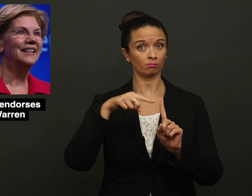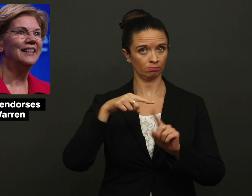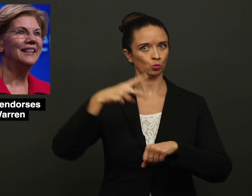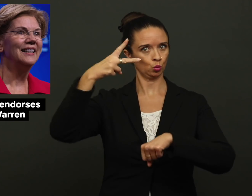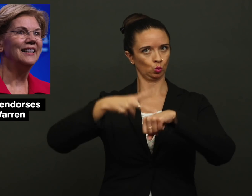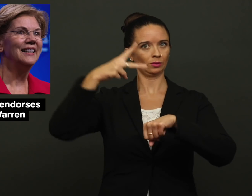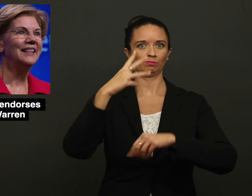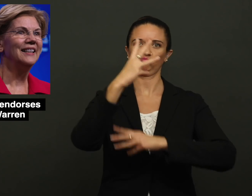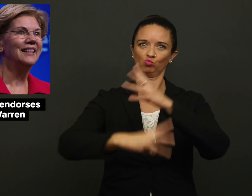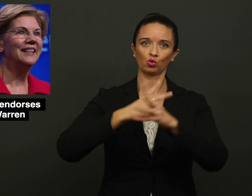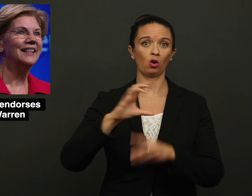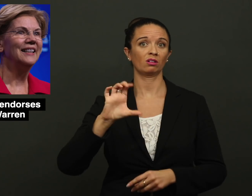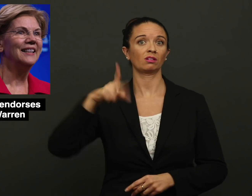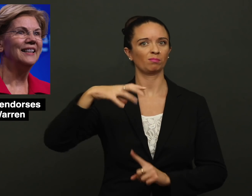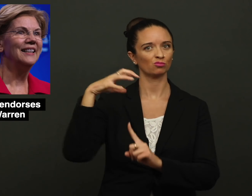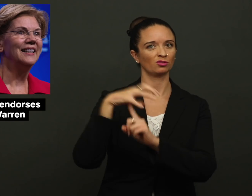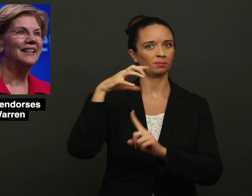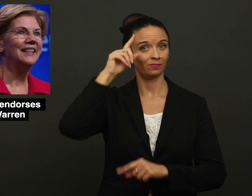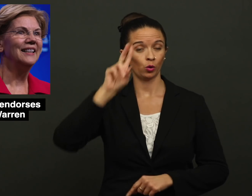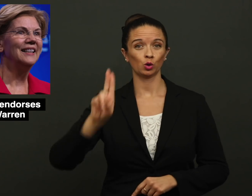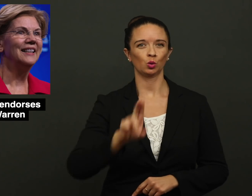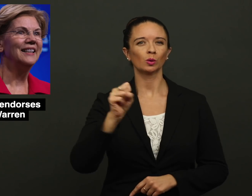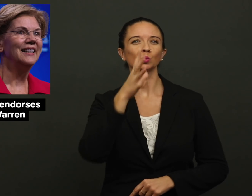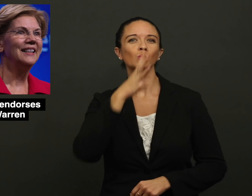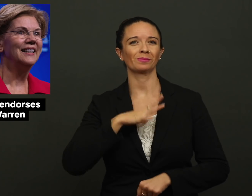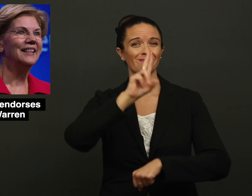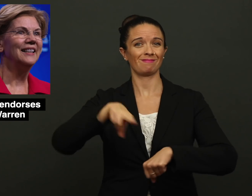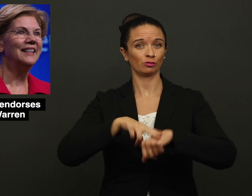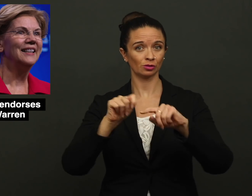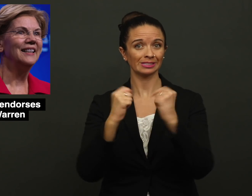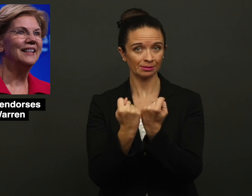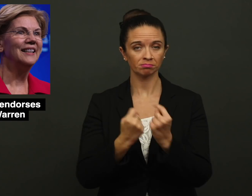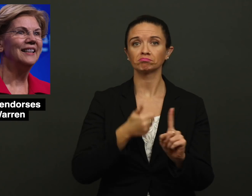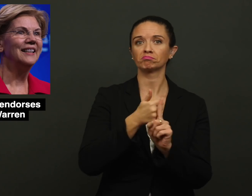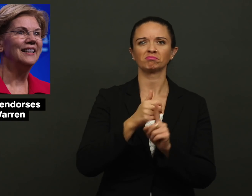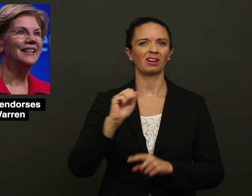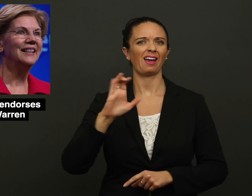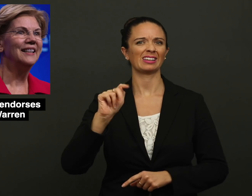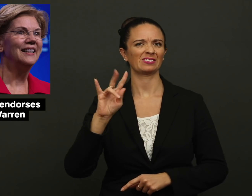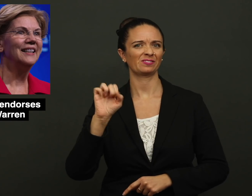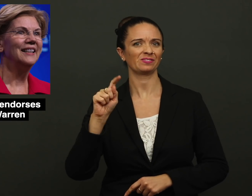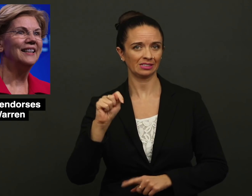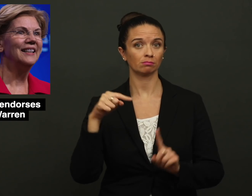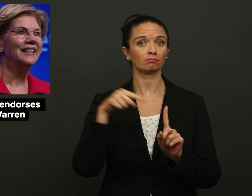a two time World Cup champion for the US Women’s National Team and an activist,